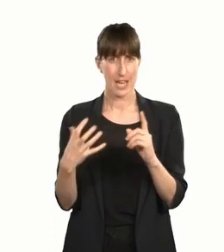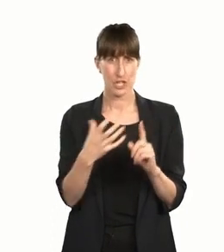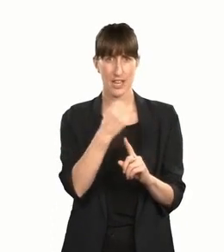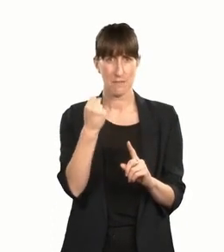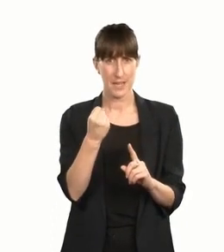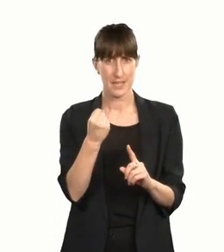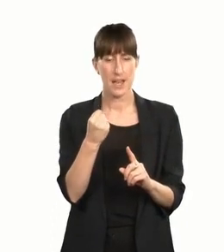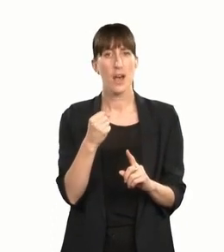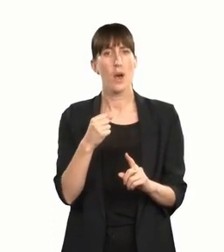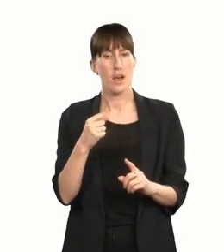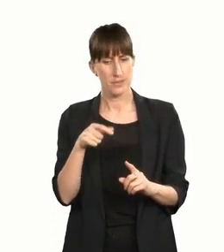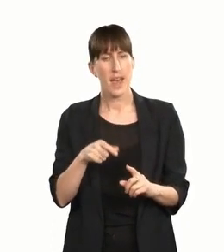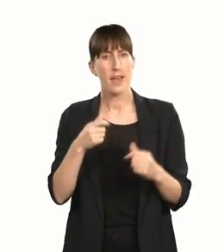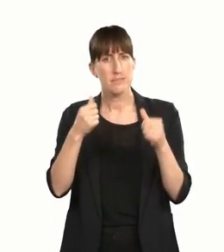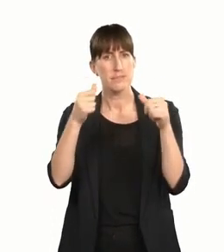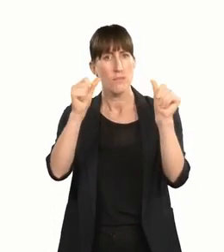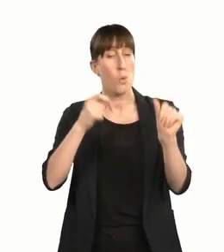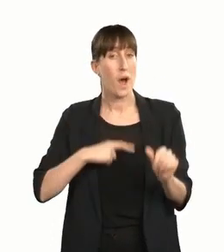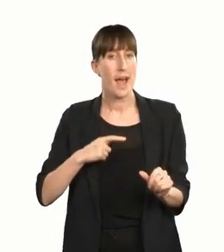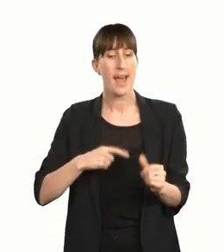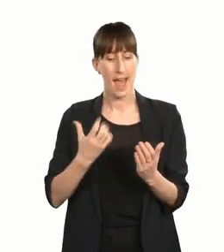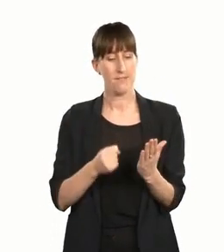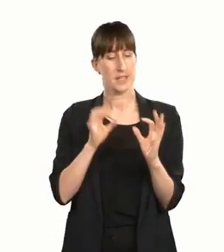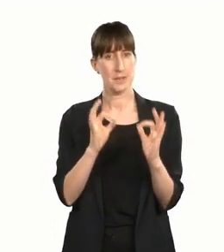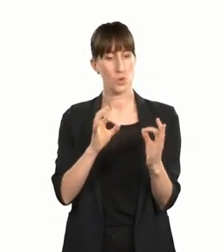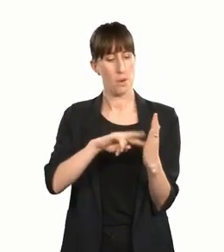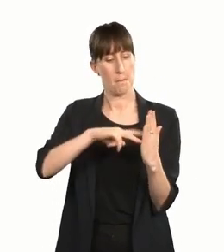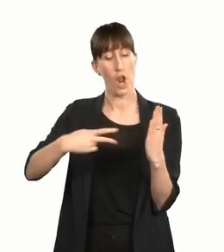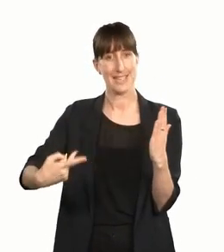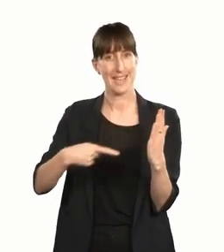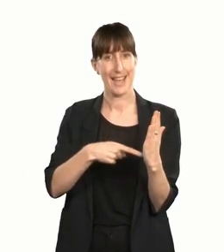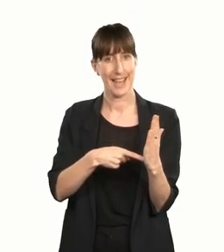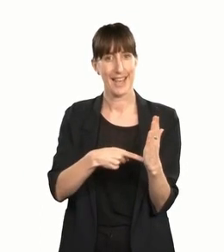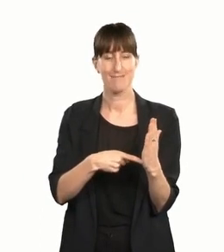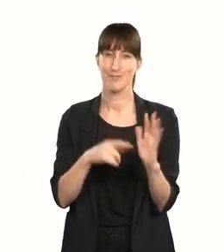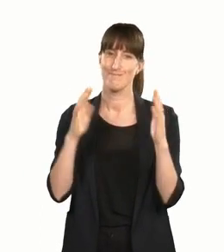of their Accessibility Policy that drives all their action. Ka rawe — well done!